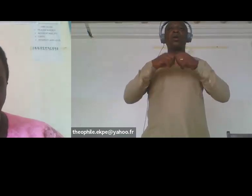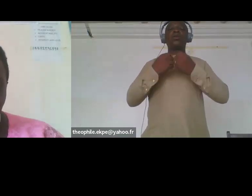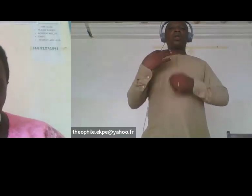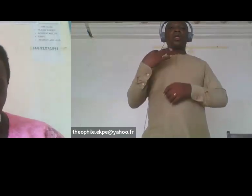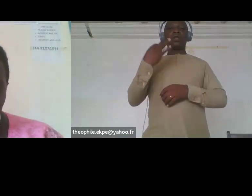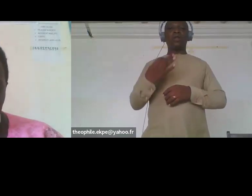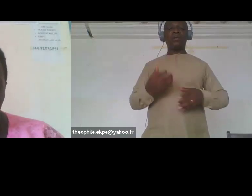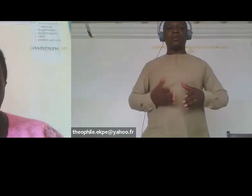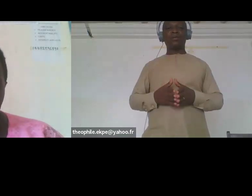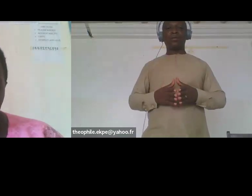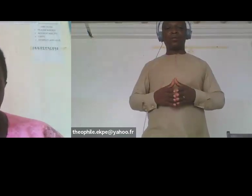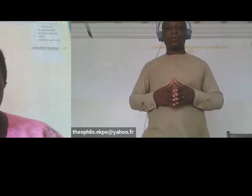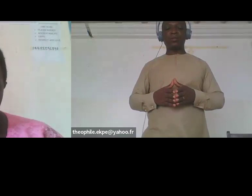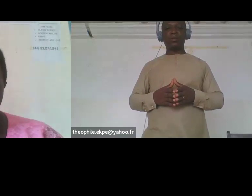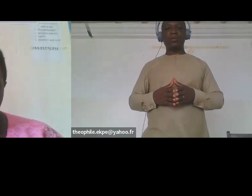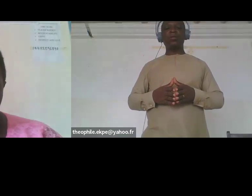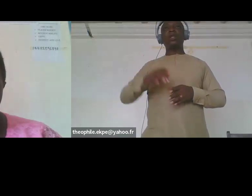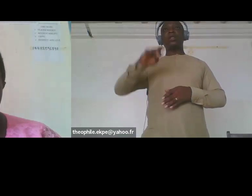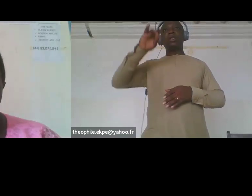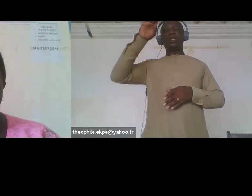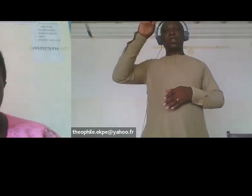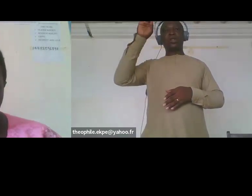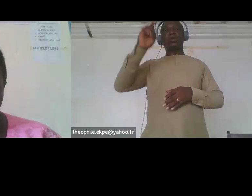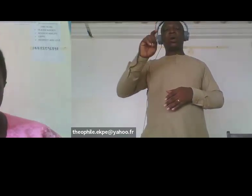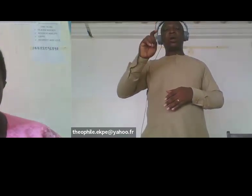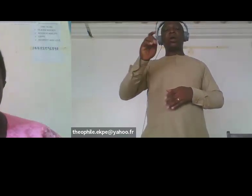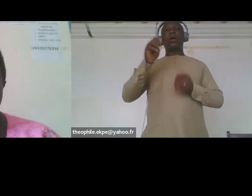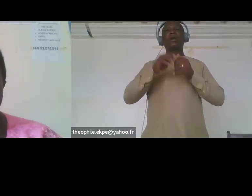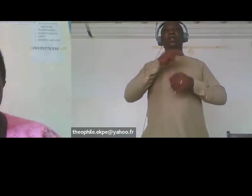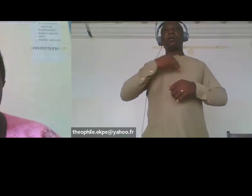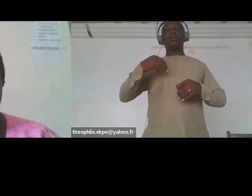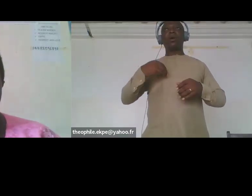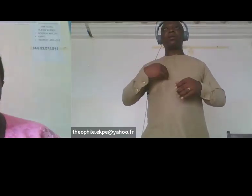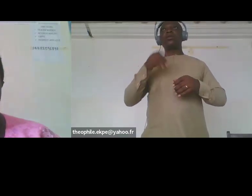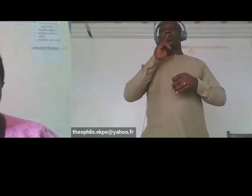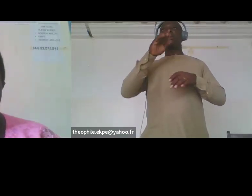levels the the chief administrative officer of lira